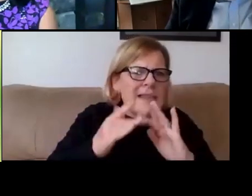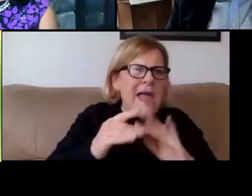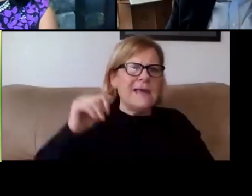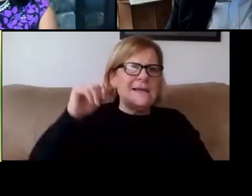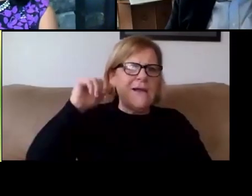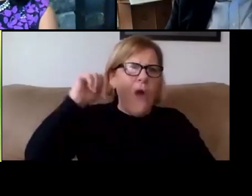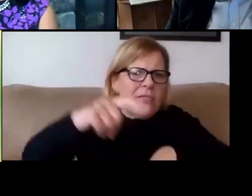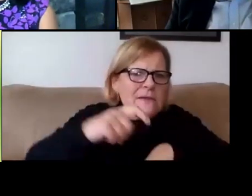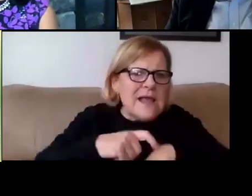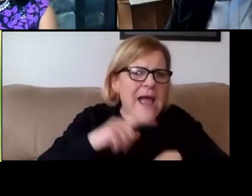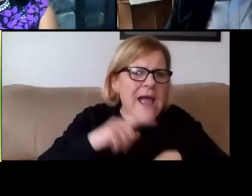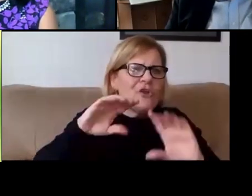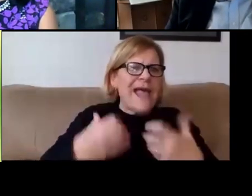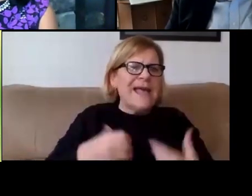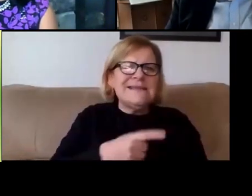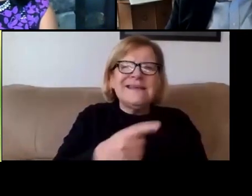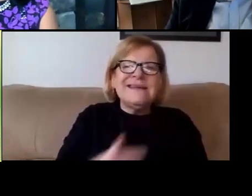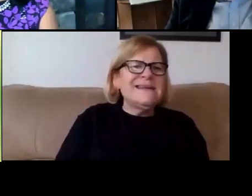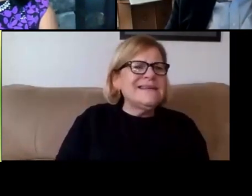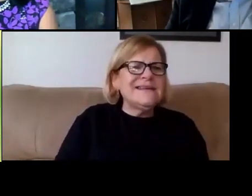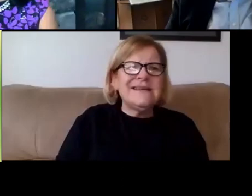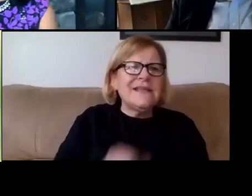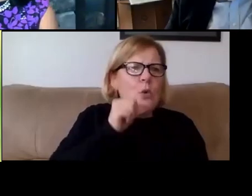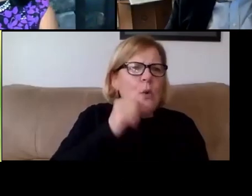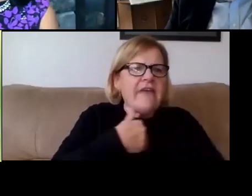and they just don't have the energy or capacity